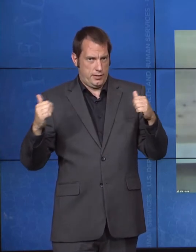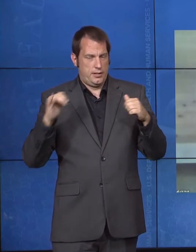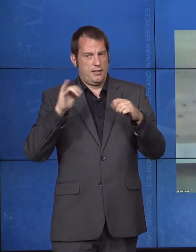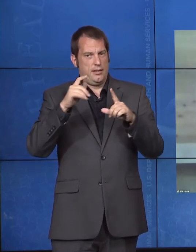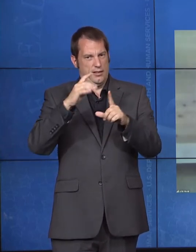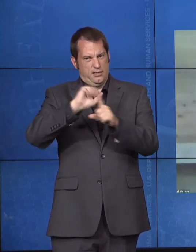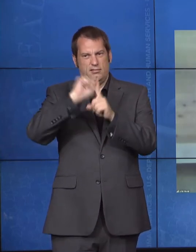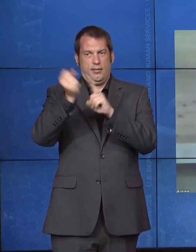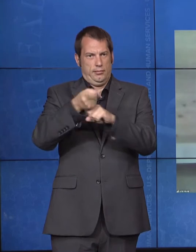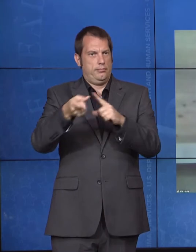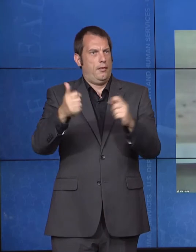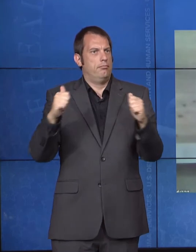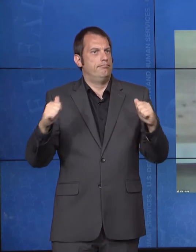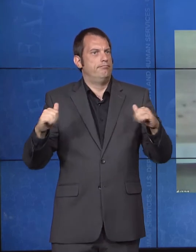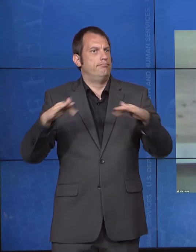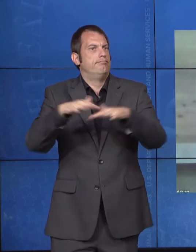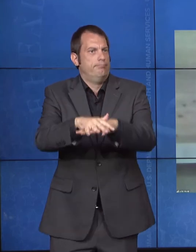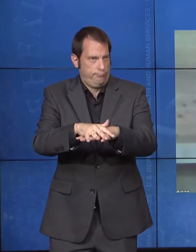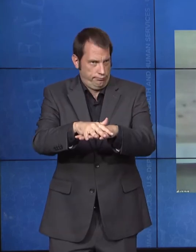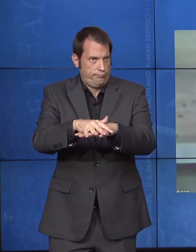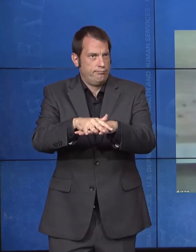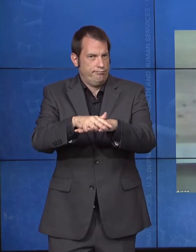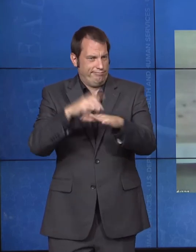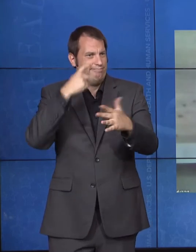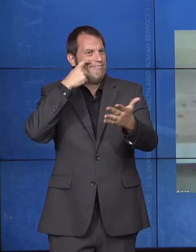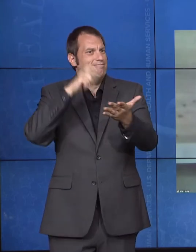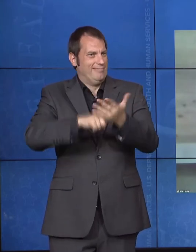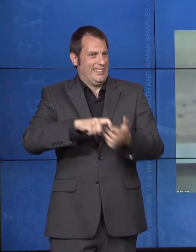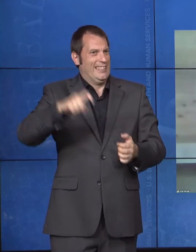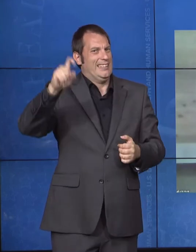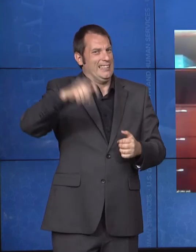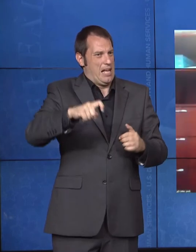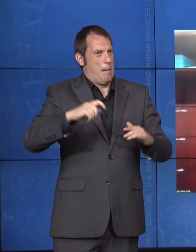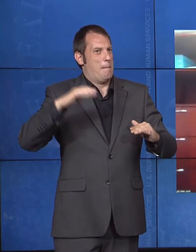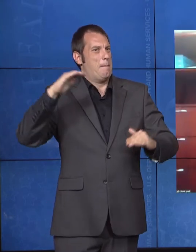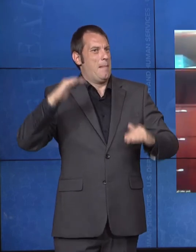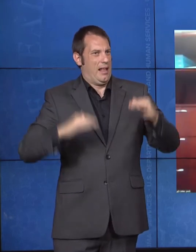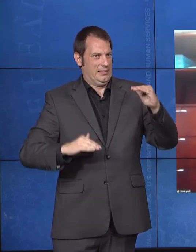accelerate re-balancing efforts. What does that mean for CMCS?